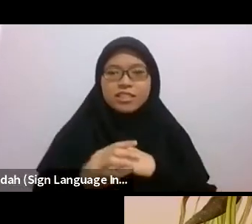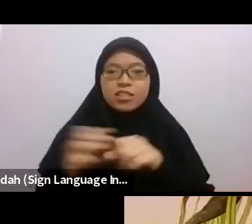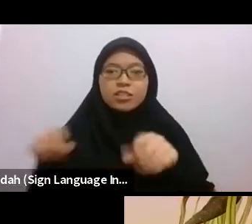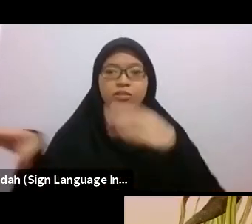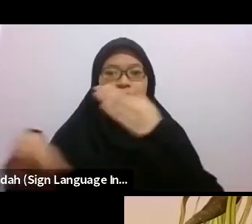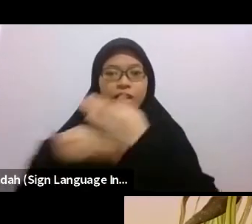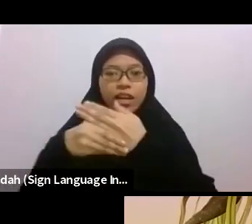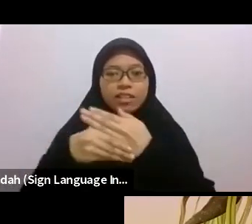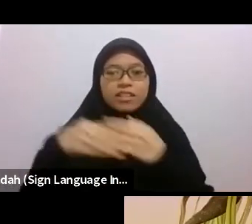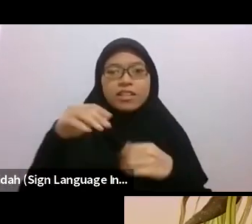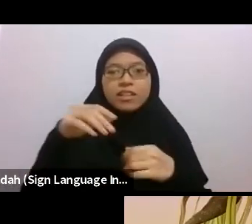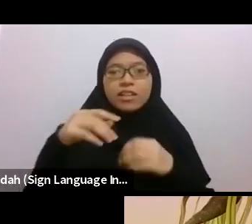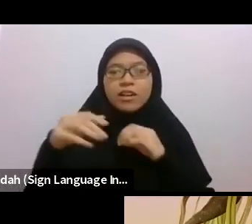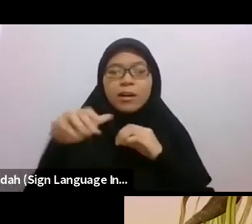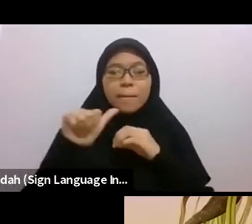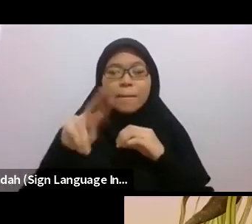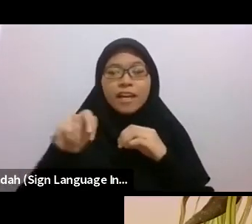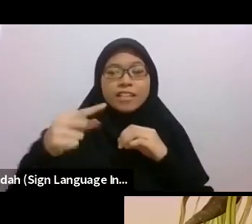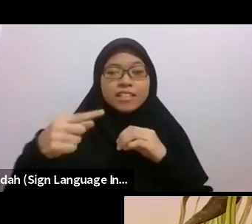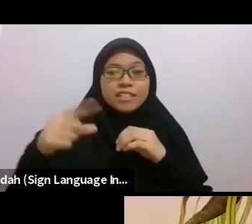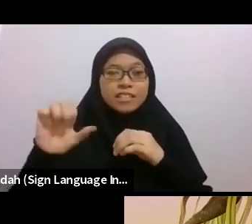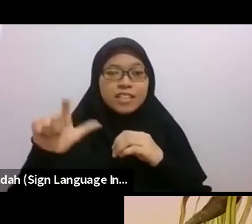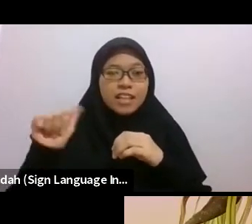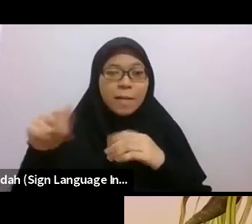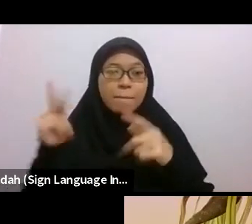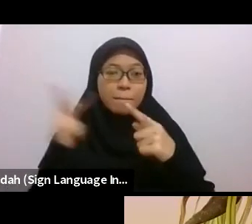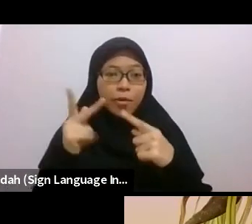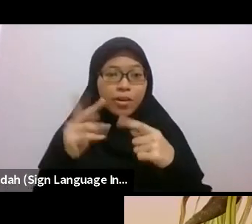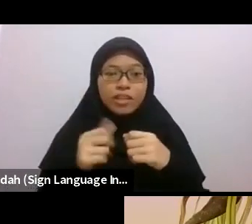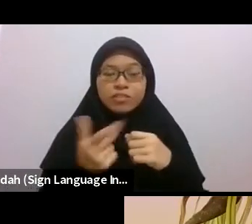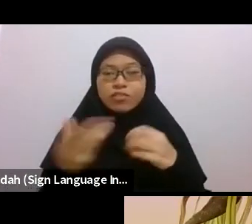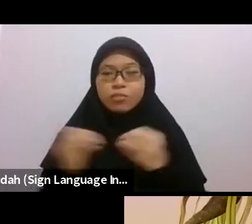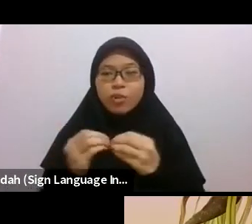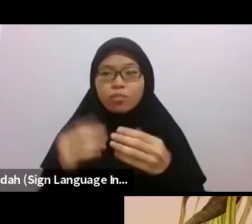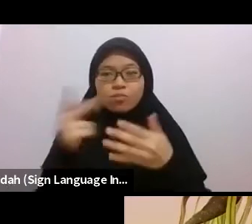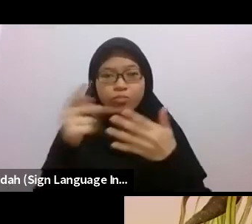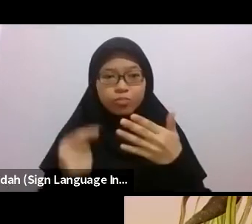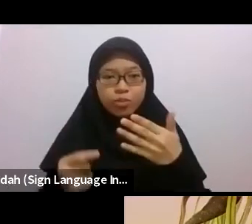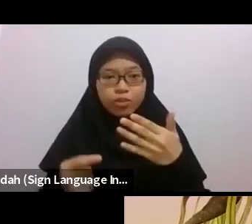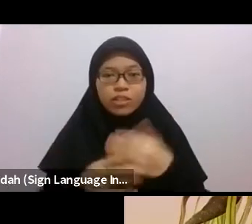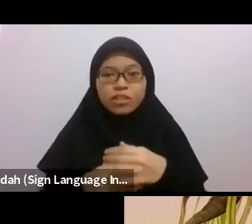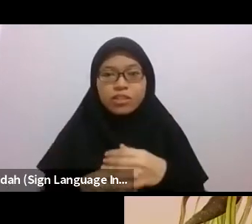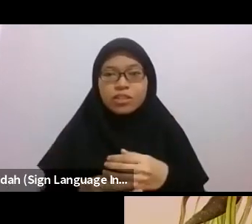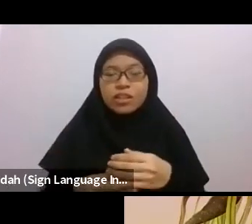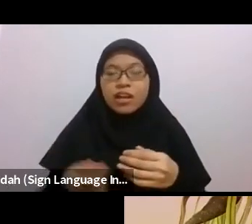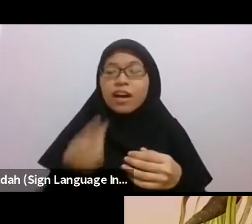I was also thinking about—because lately I’ve been reading Ursula Le Guin’s Carrier Bag Theory of Fiction–